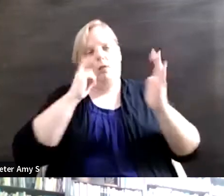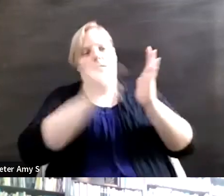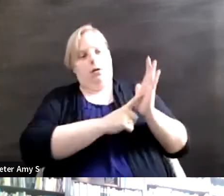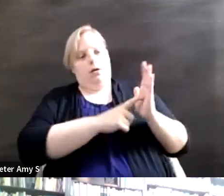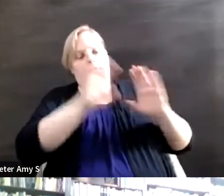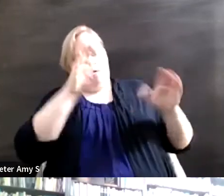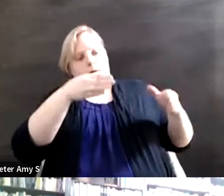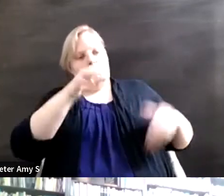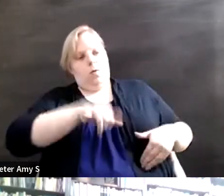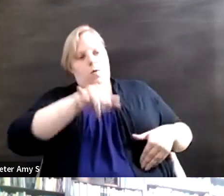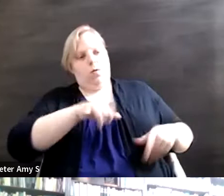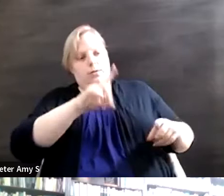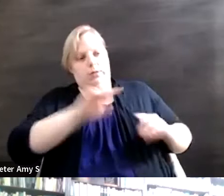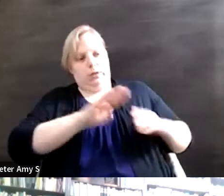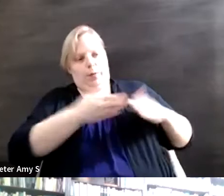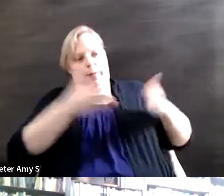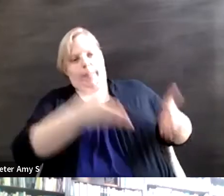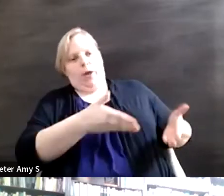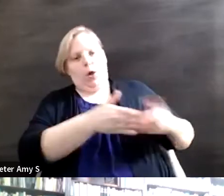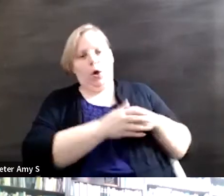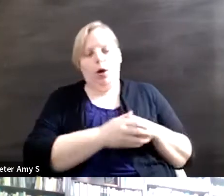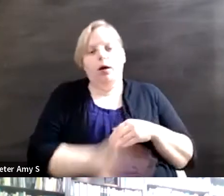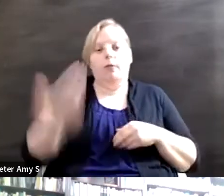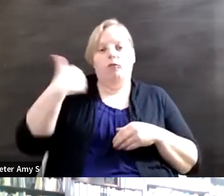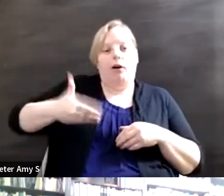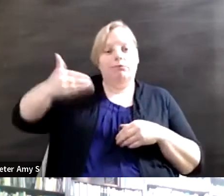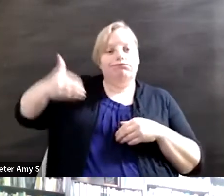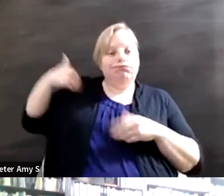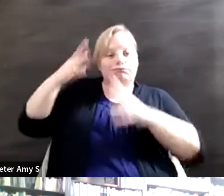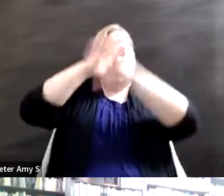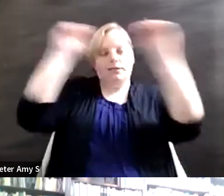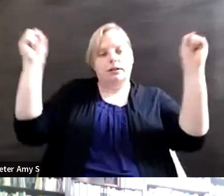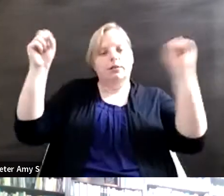whereas there was an ethnic cleansing in previous administration. Disability removed from the White